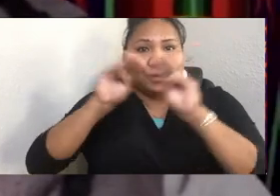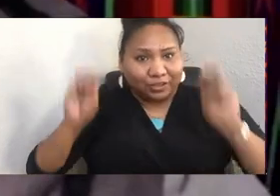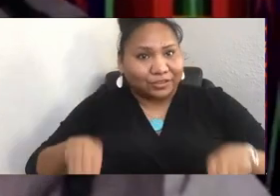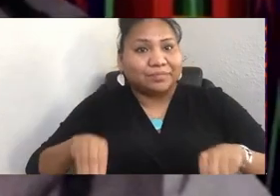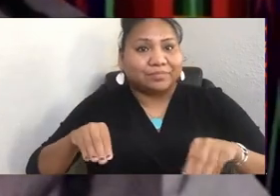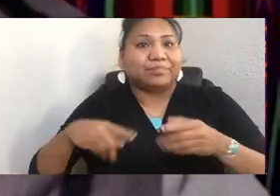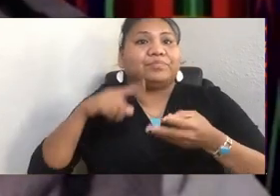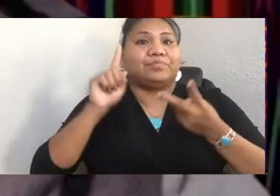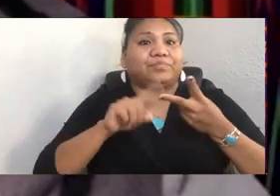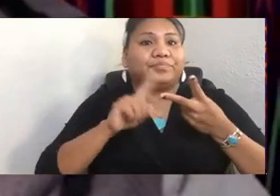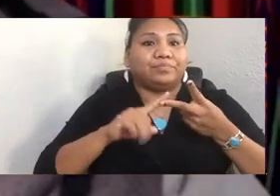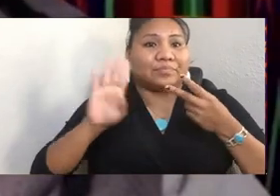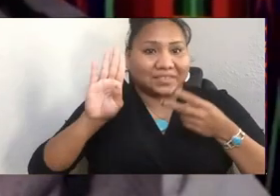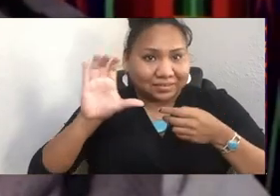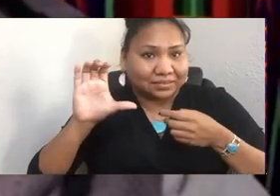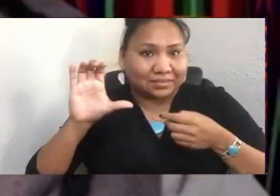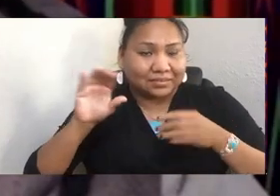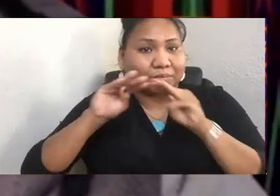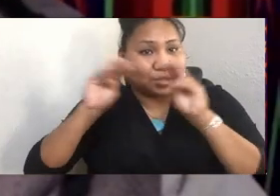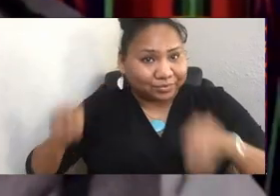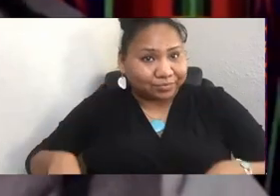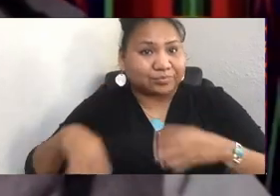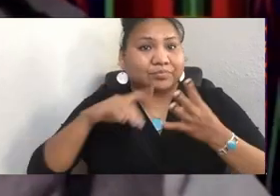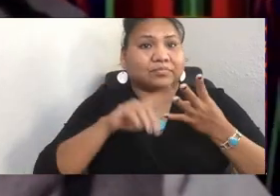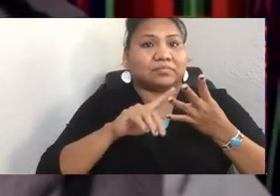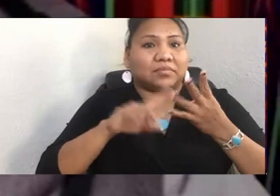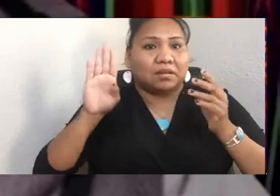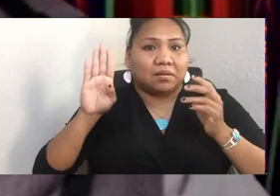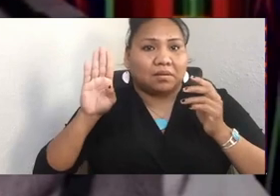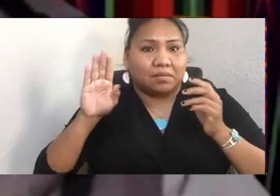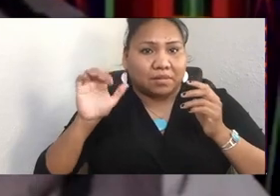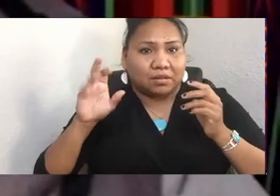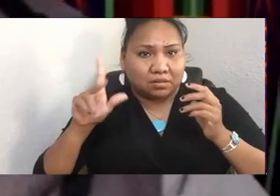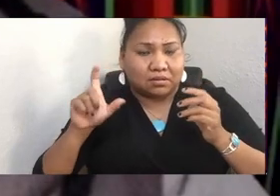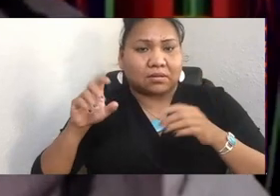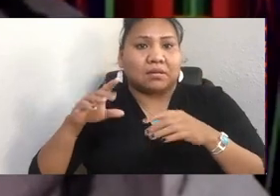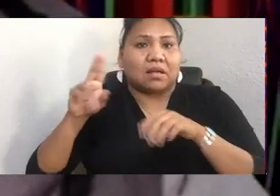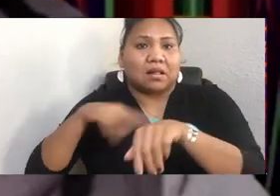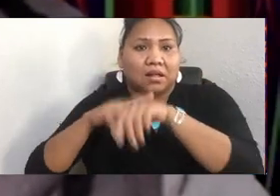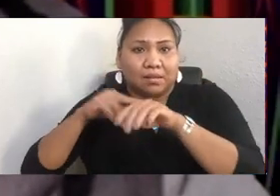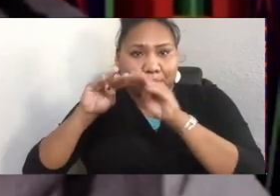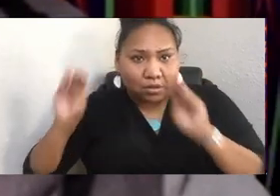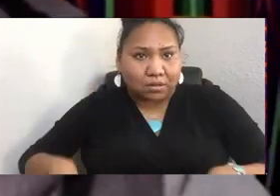the Burke Museum of Natural History and Culture, and the Tacoma Art Museum.